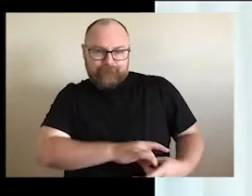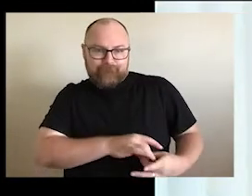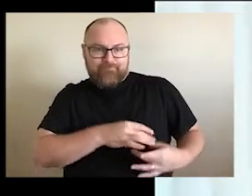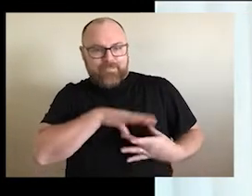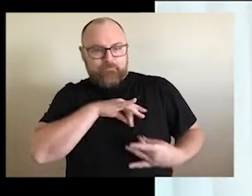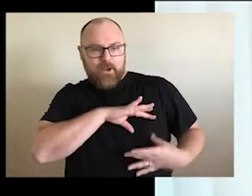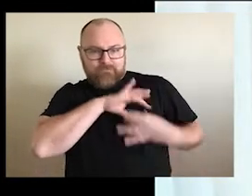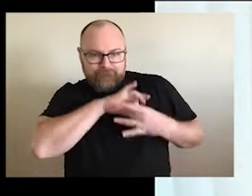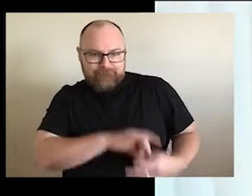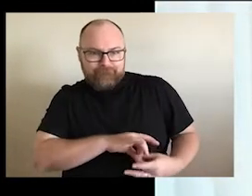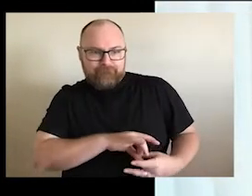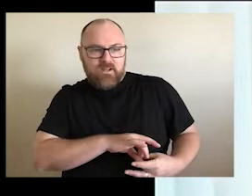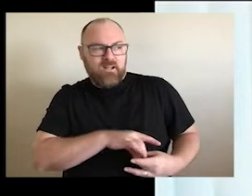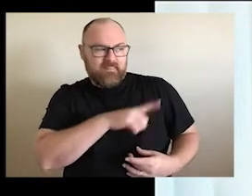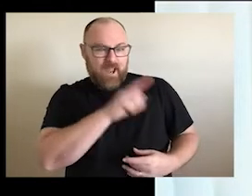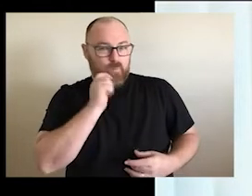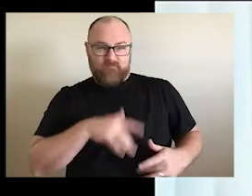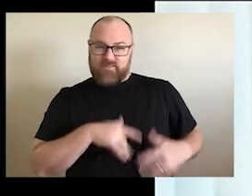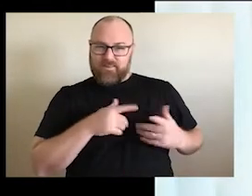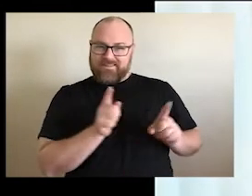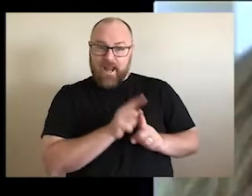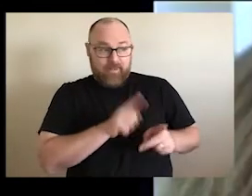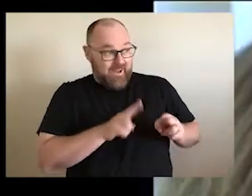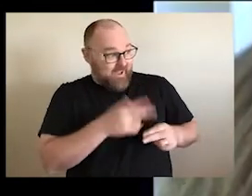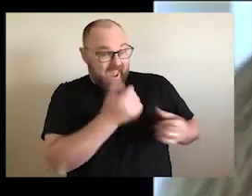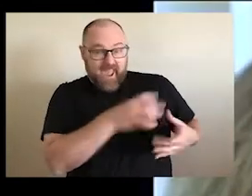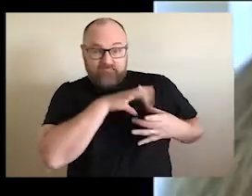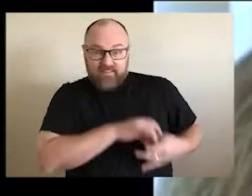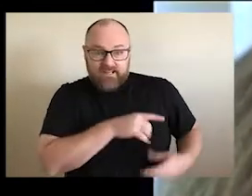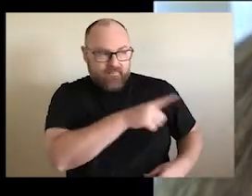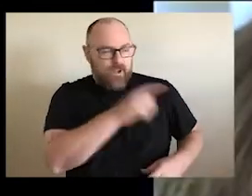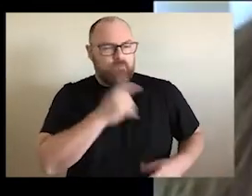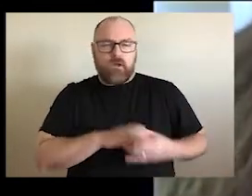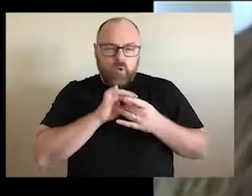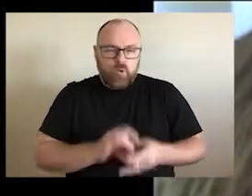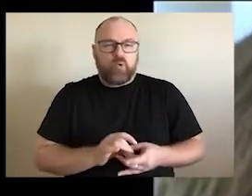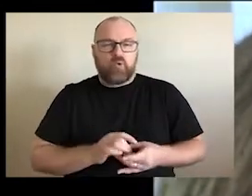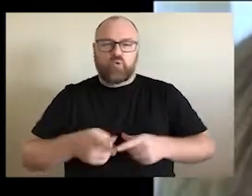belonging to country that we have. That was when I started to think. Well, what can I